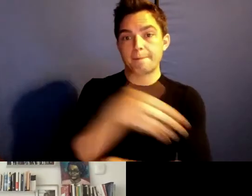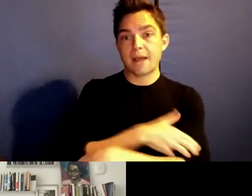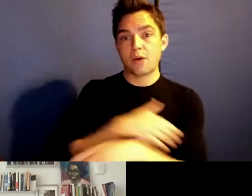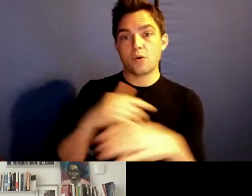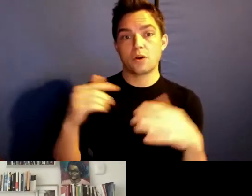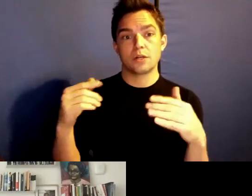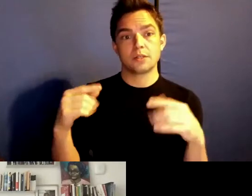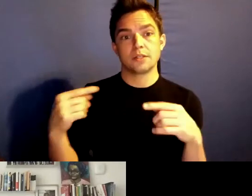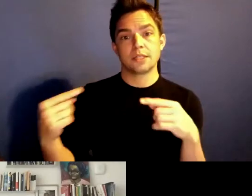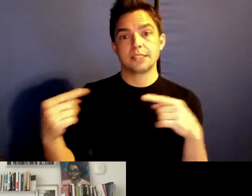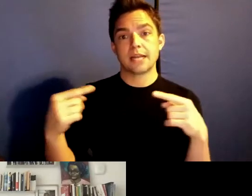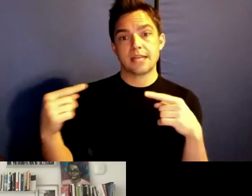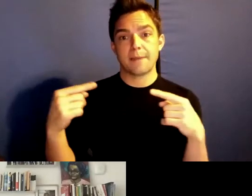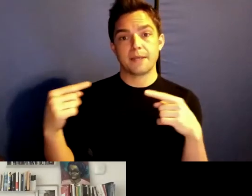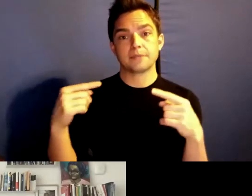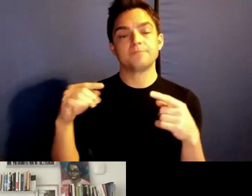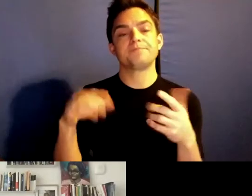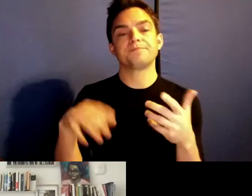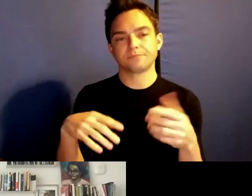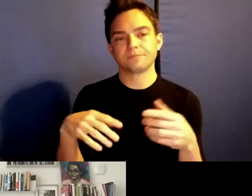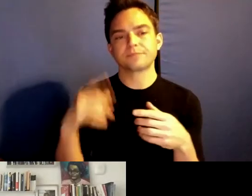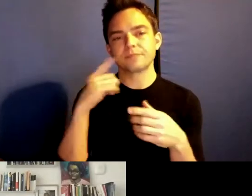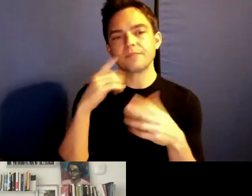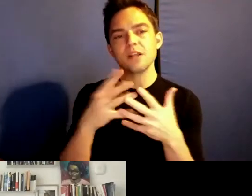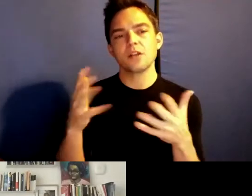been -- and I think in a lot of ways it becomes maybe